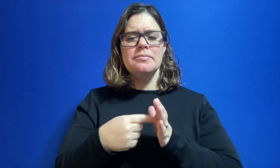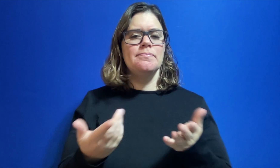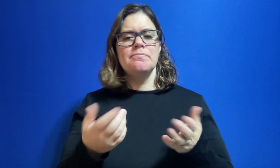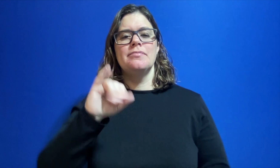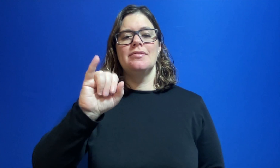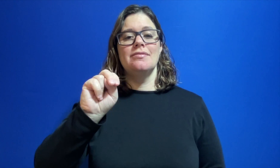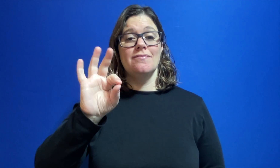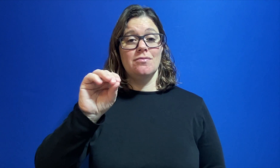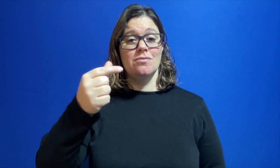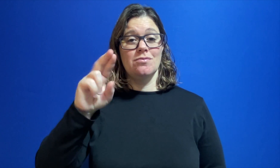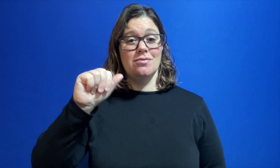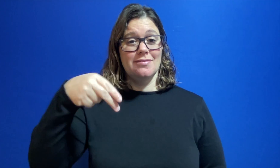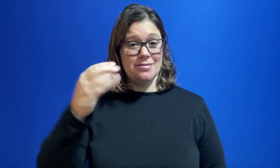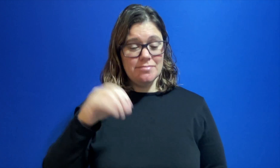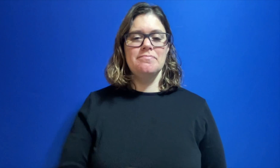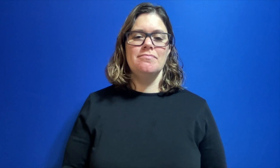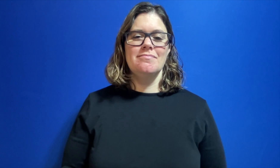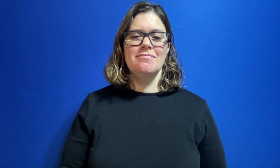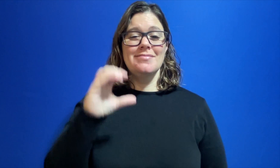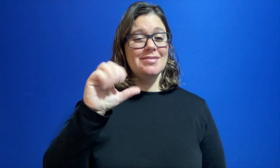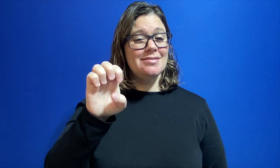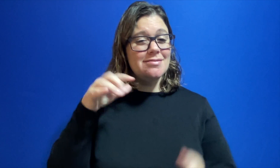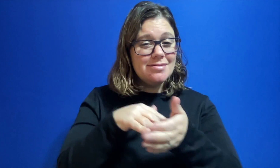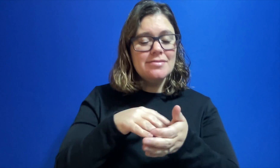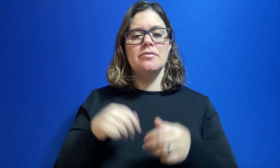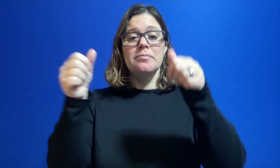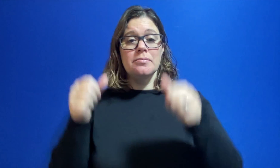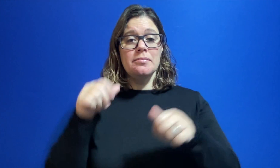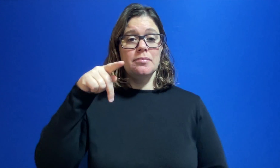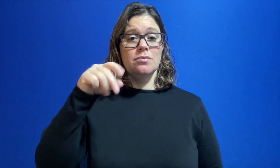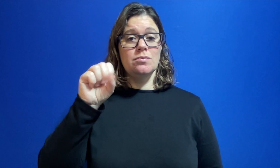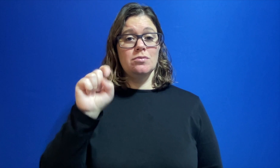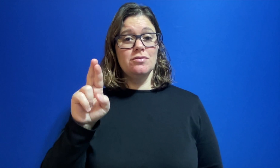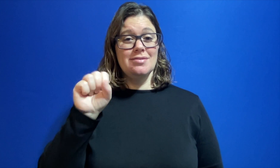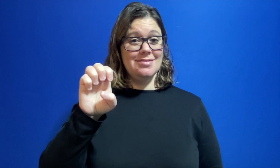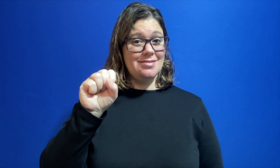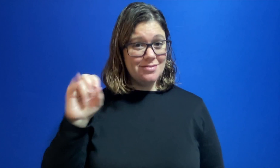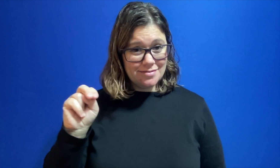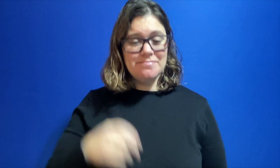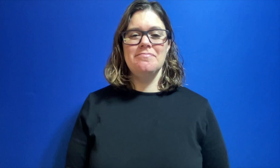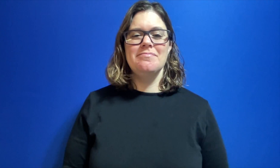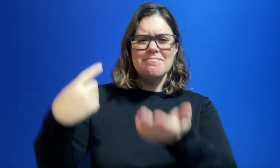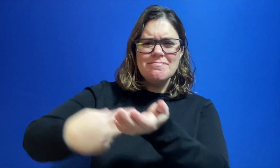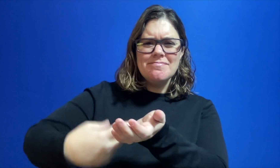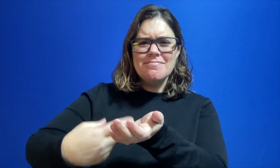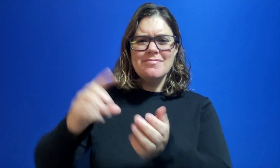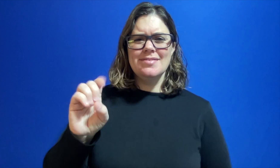For example, infographic, Case Studies, Poster Sessions, Debates.